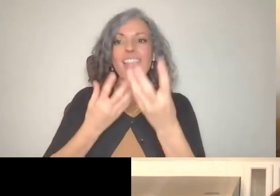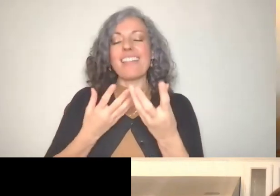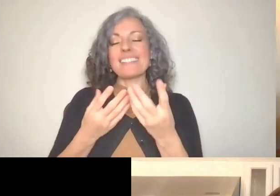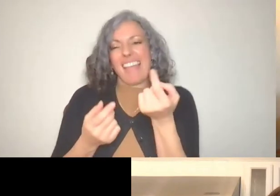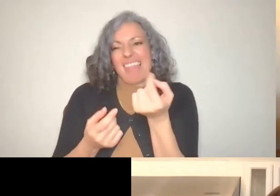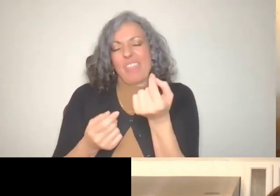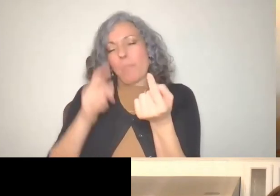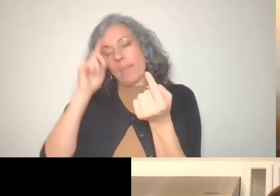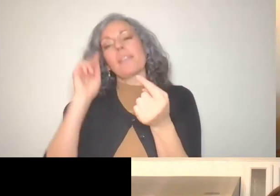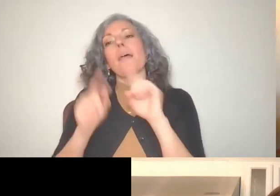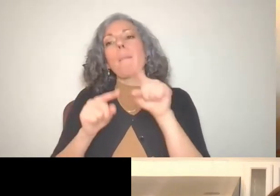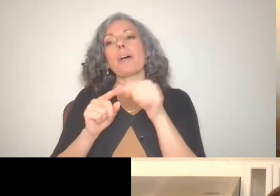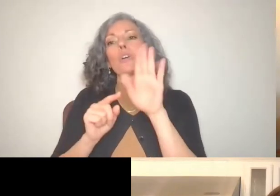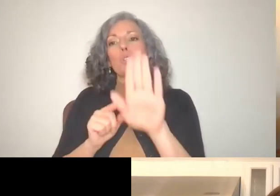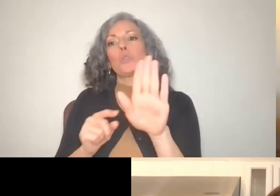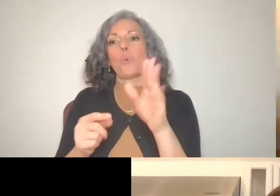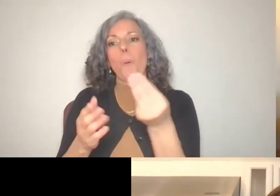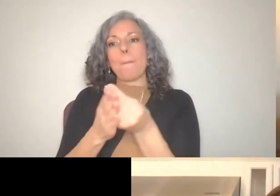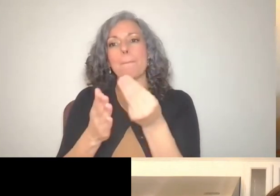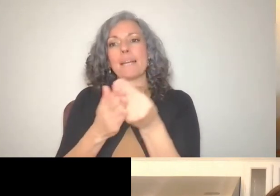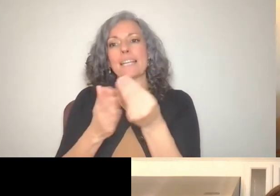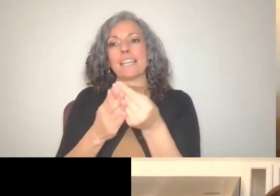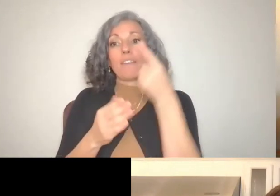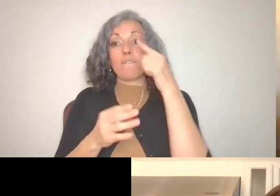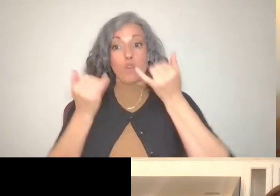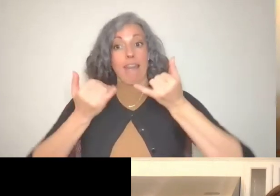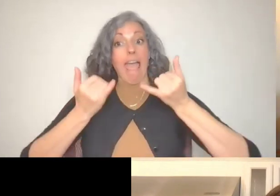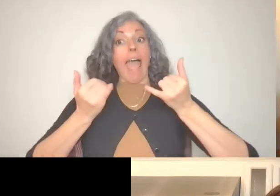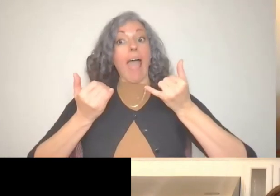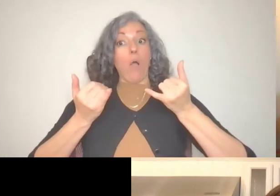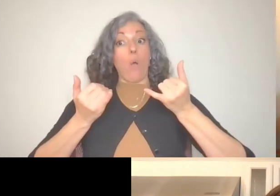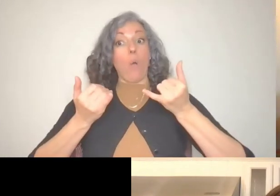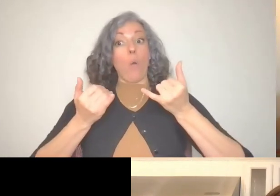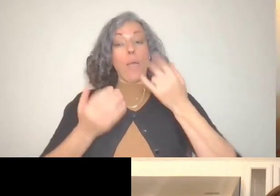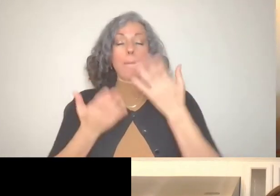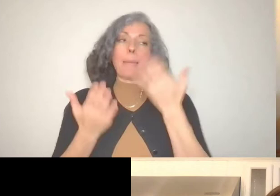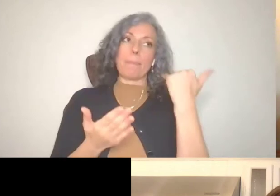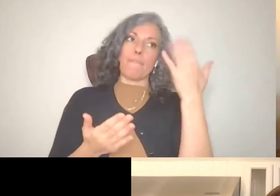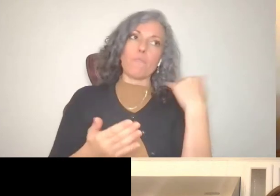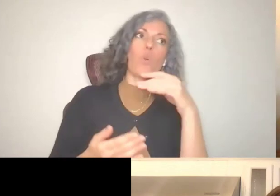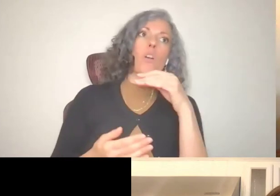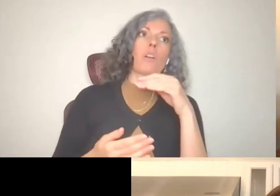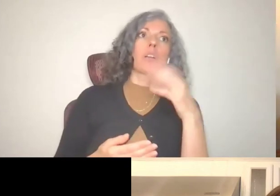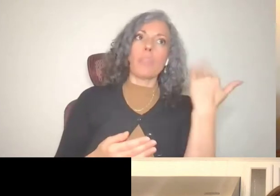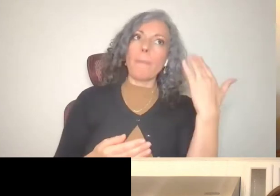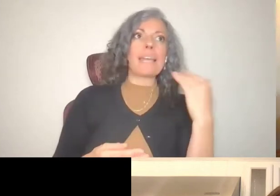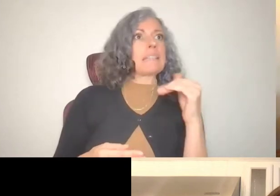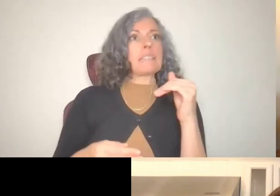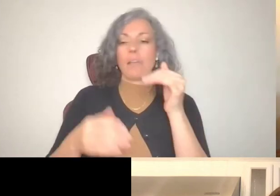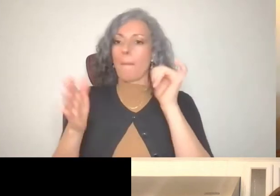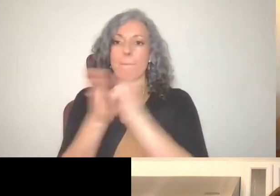you're using evil funds to purchase? Now that would have been difficult or perhaps even impossible without your ABLE account,